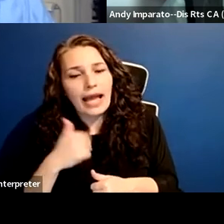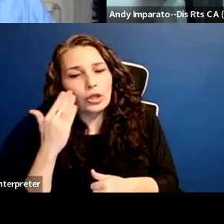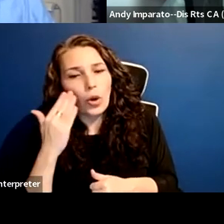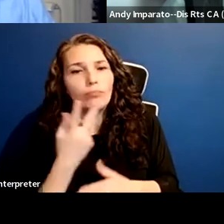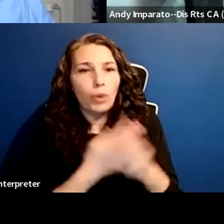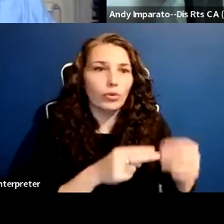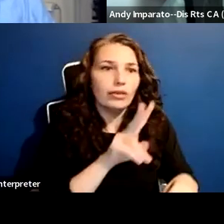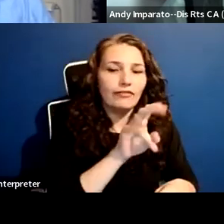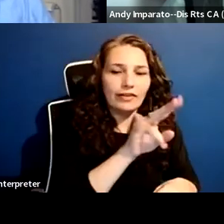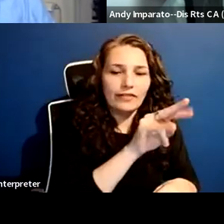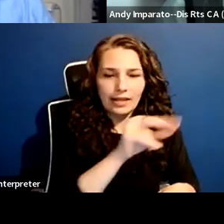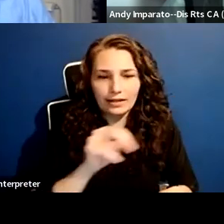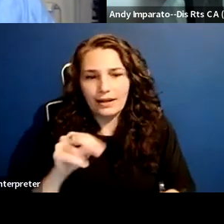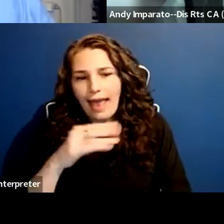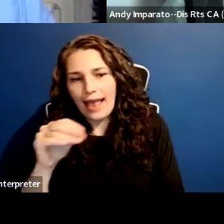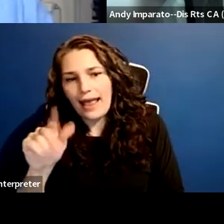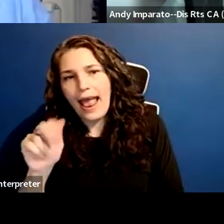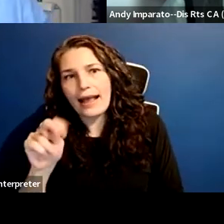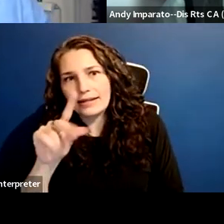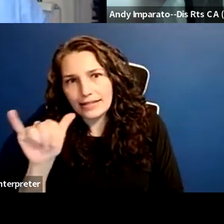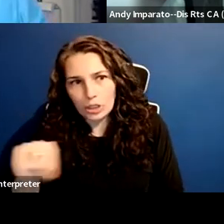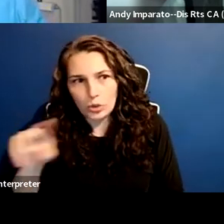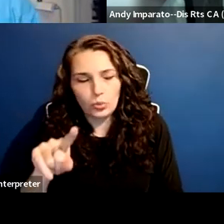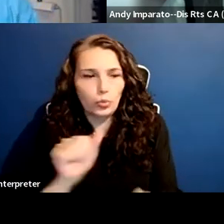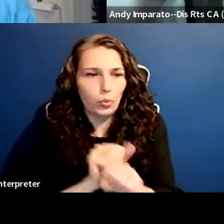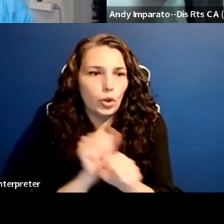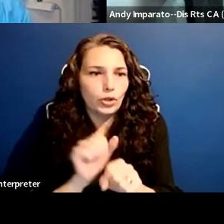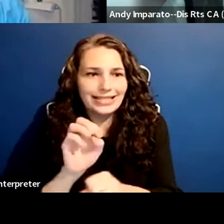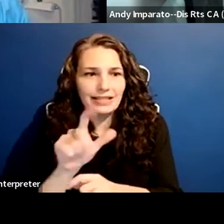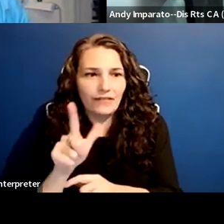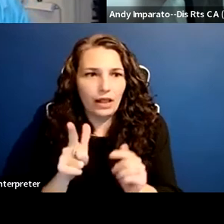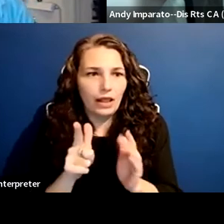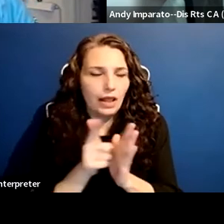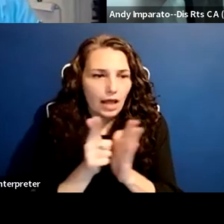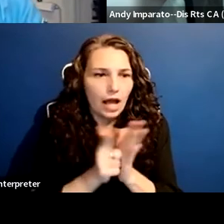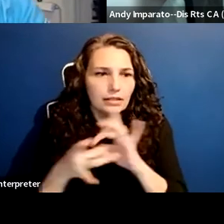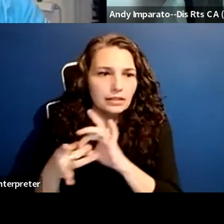What would you two say might be other examples of discrimination against disabled people